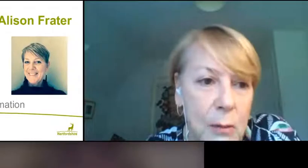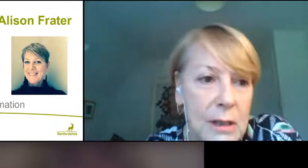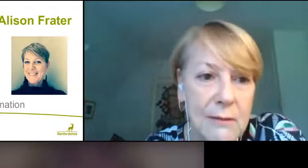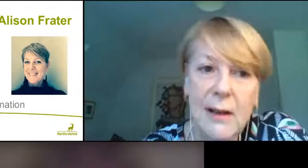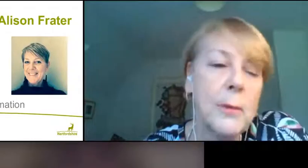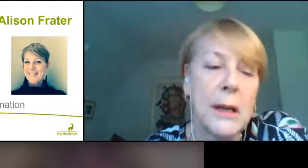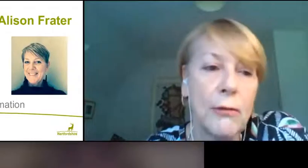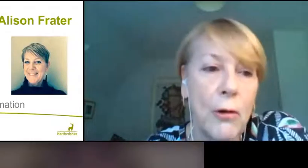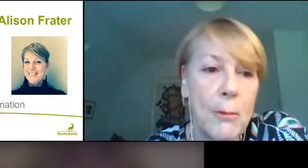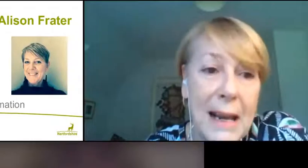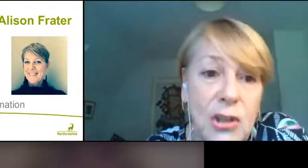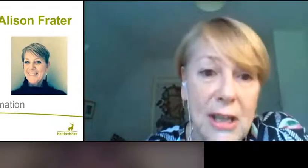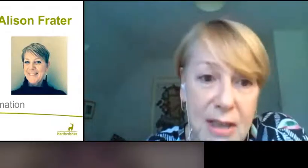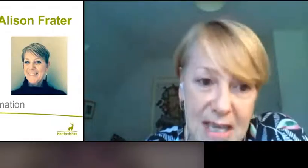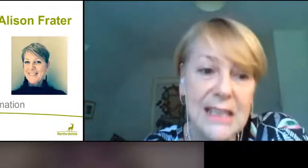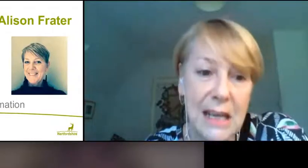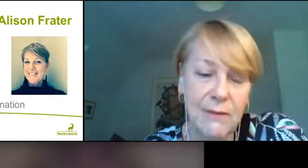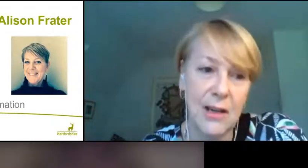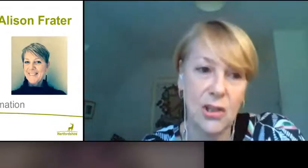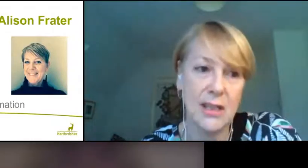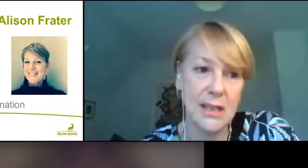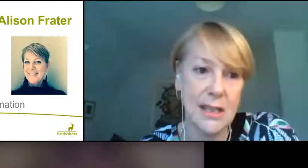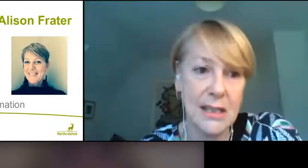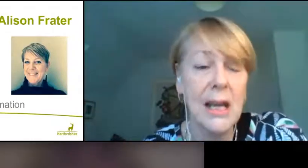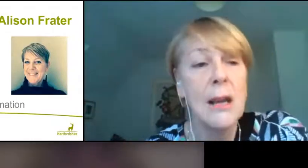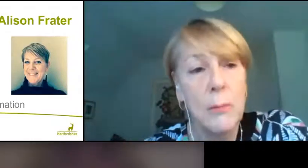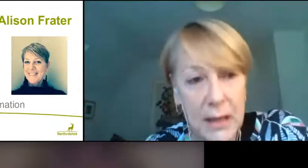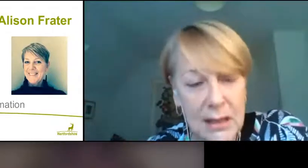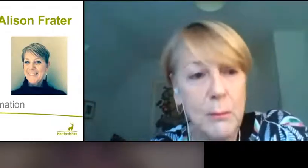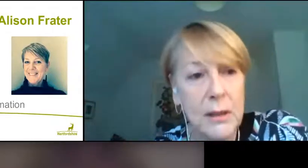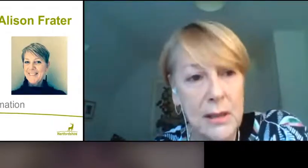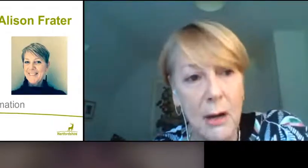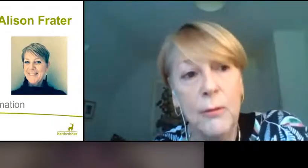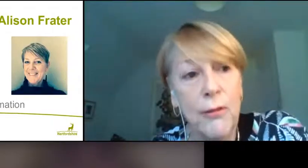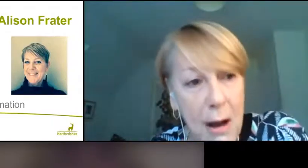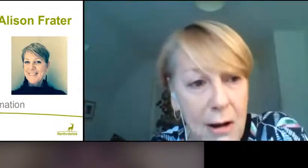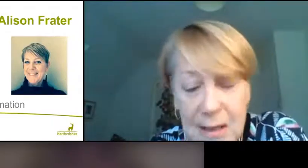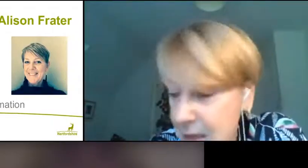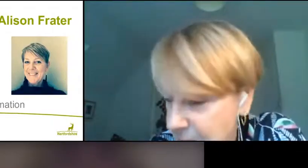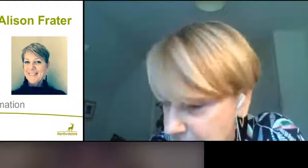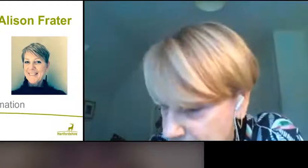that we're developing for managing this infectious disease begin to build up from our understanding.